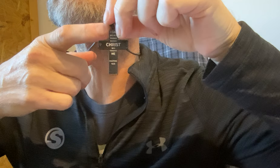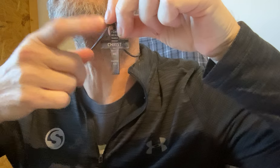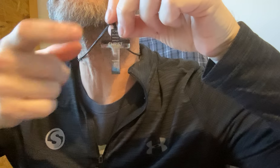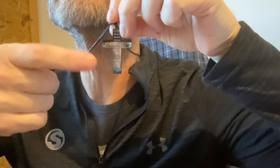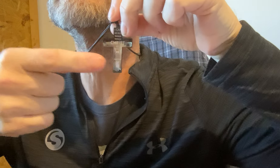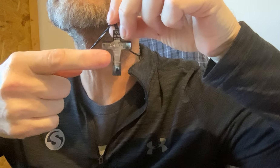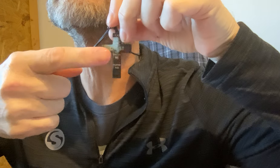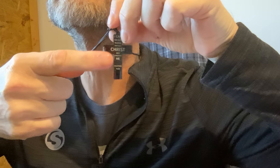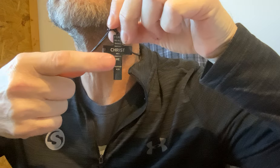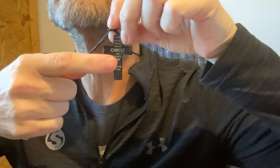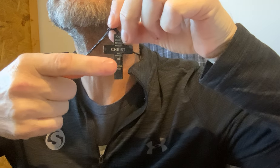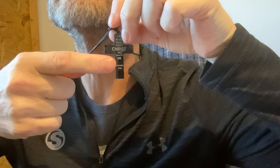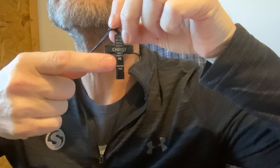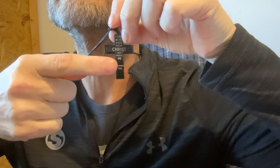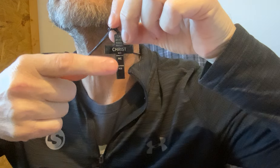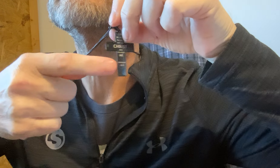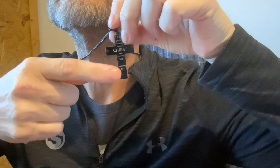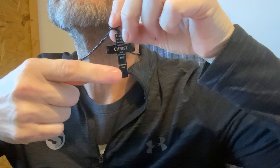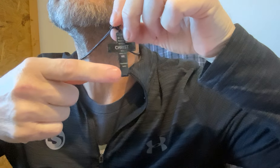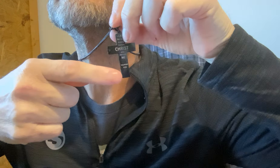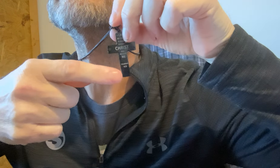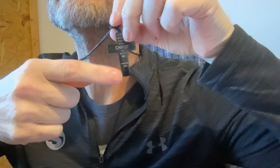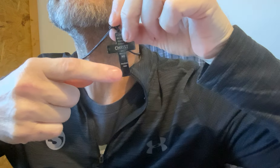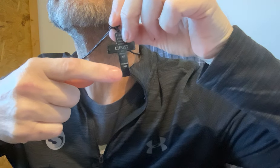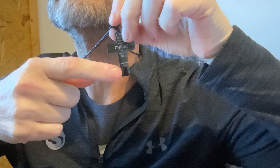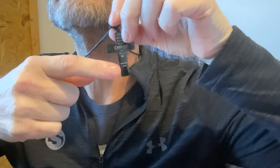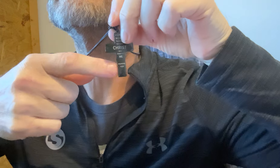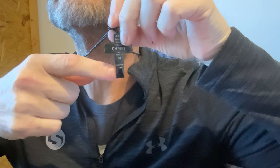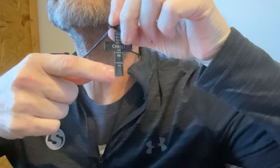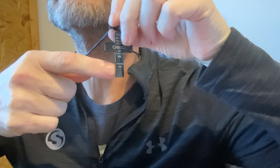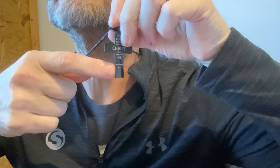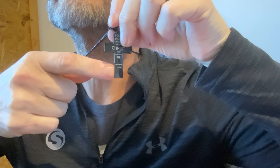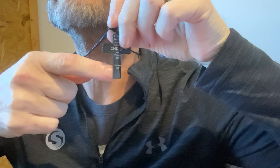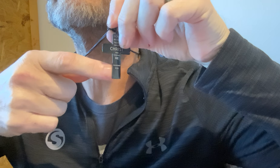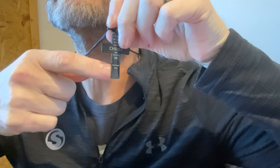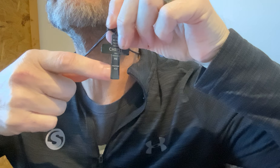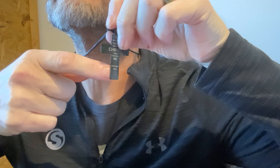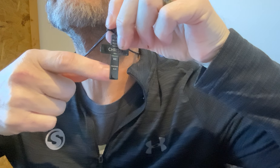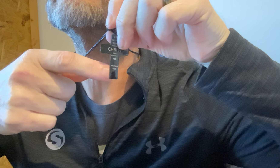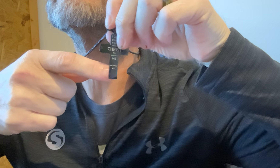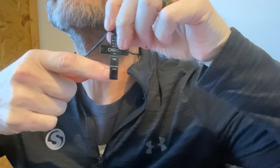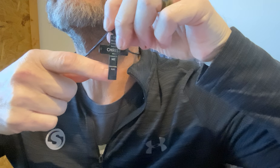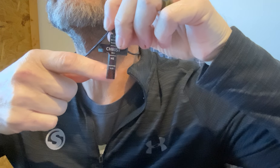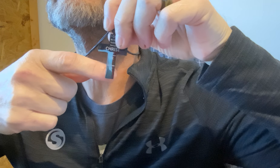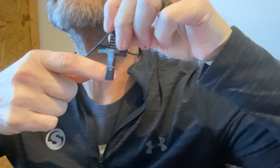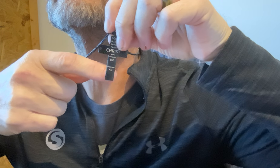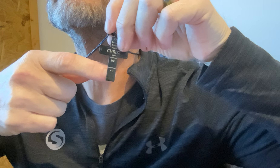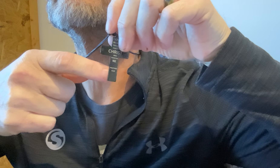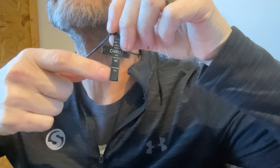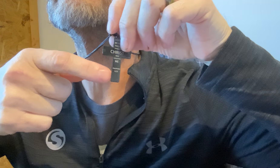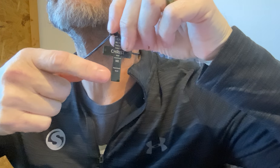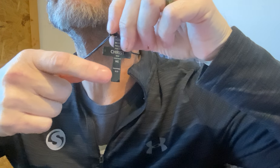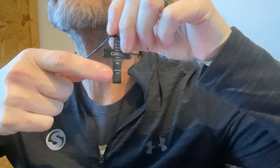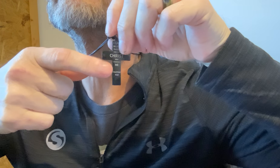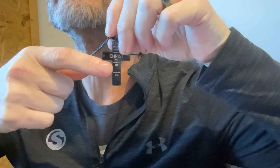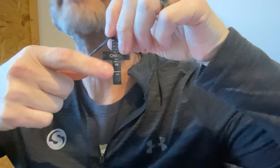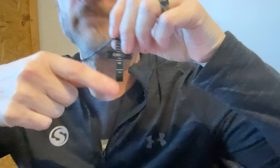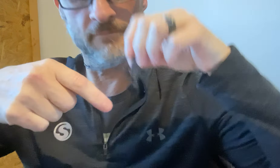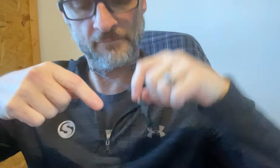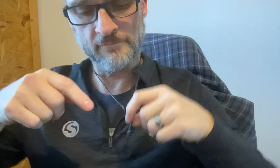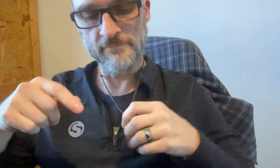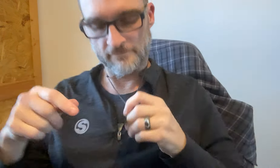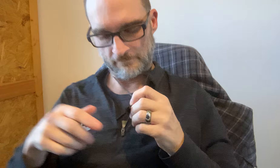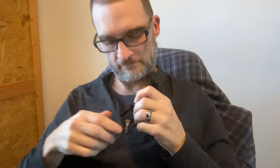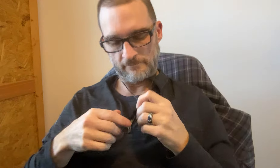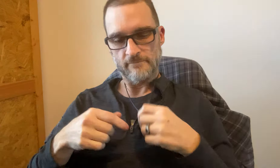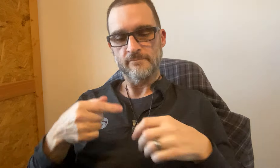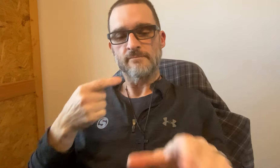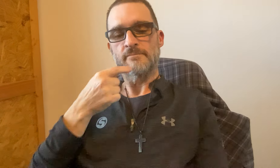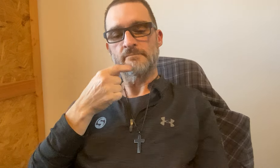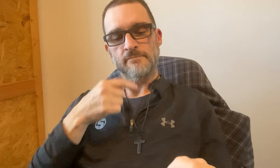*shows Bible verse engraved on necklace*